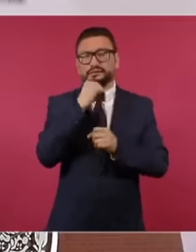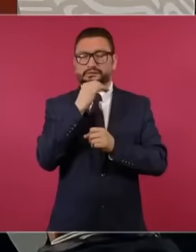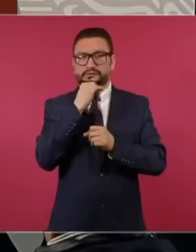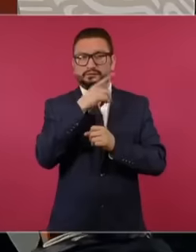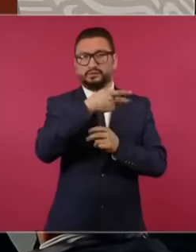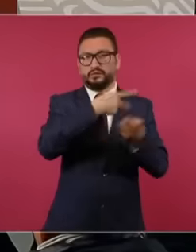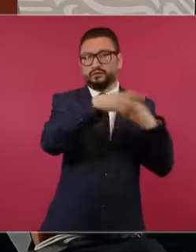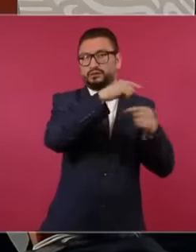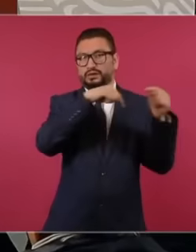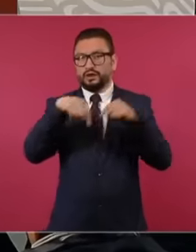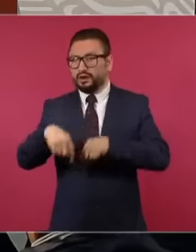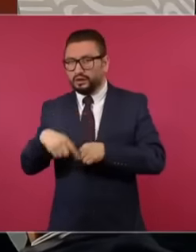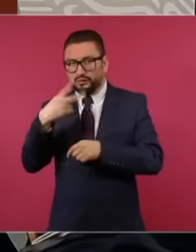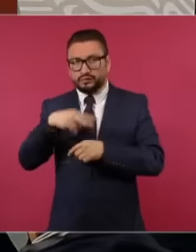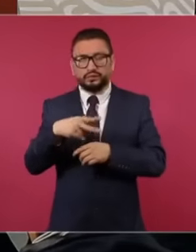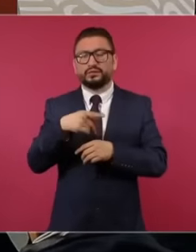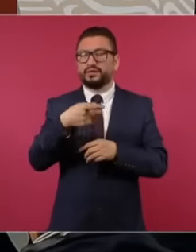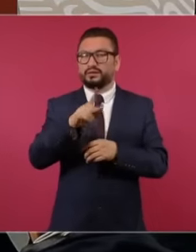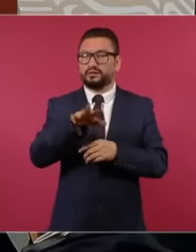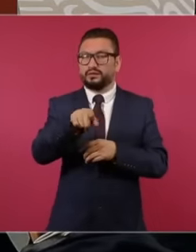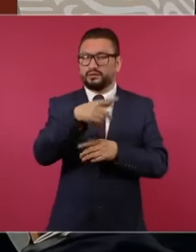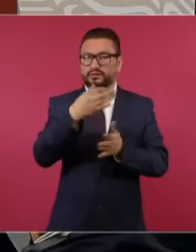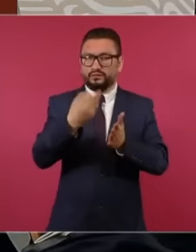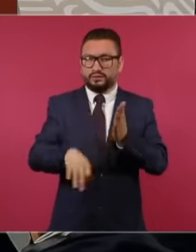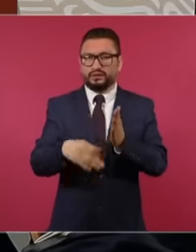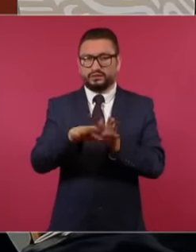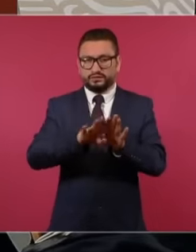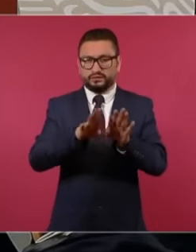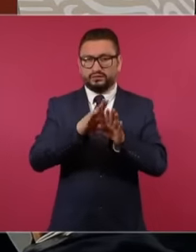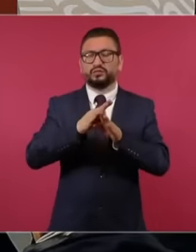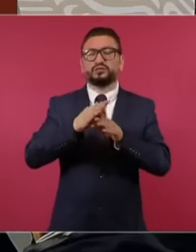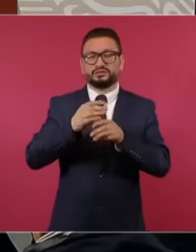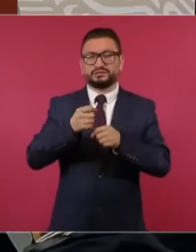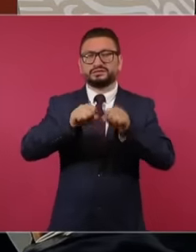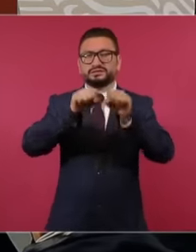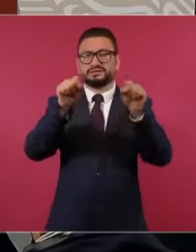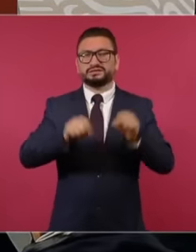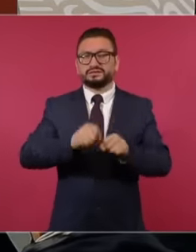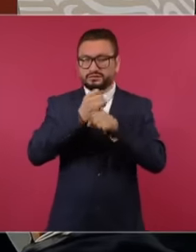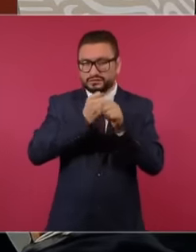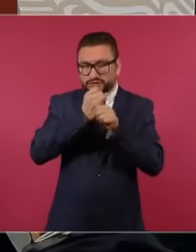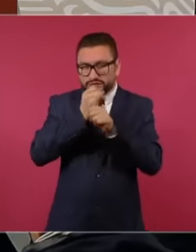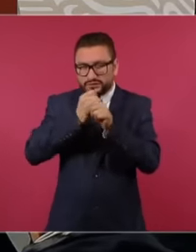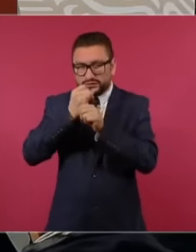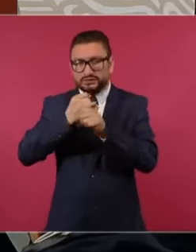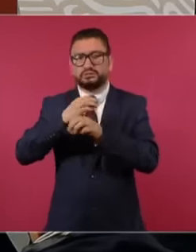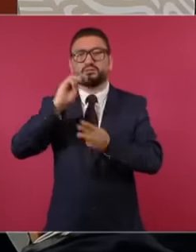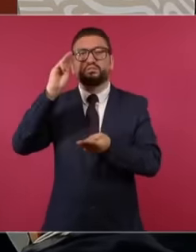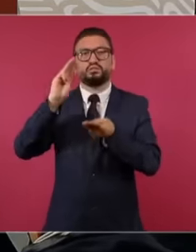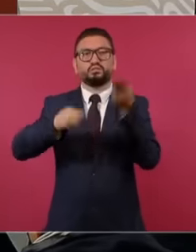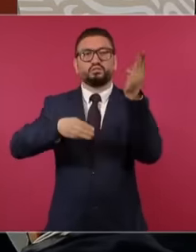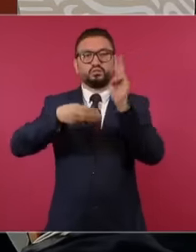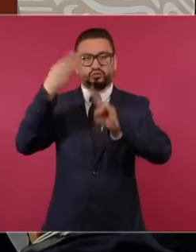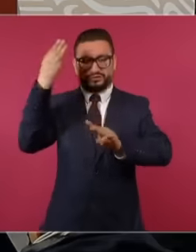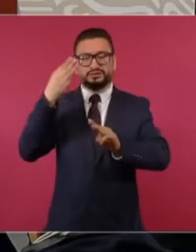What is not being taken into account is that the financial intelligence system, since it is a global system